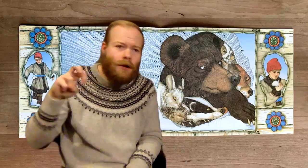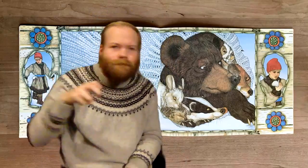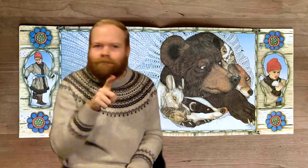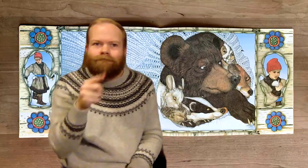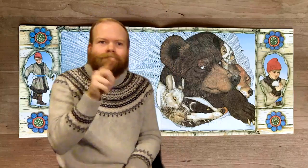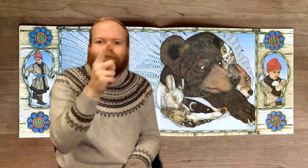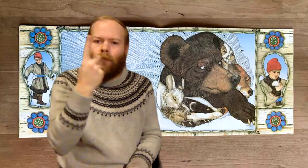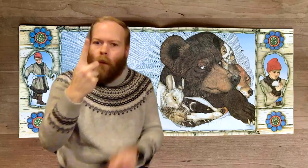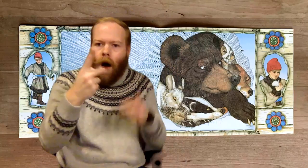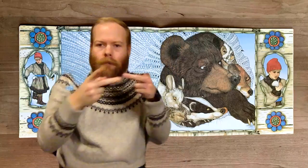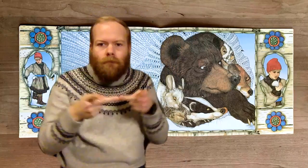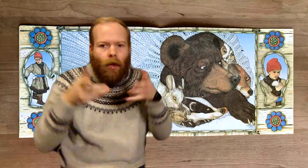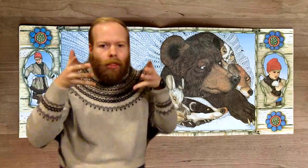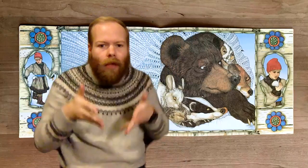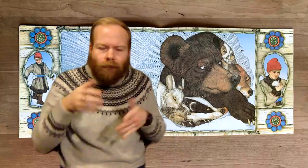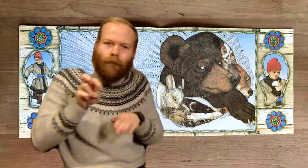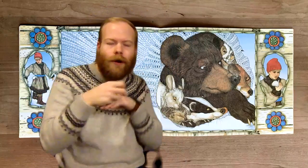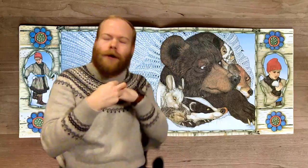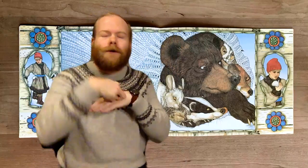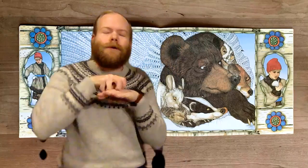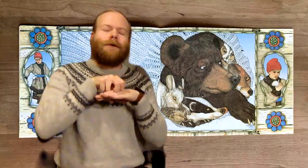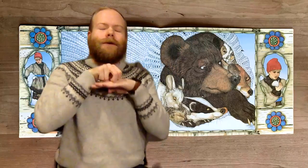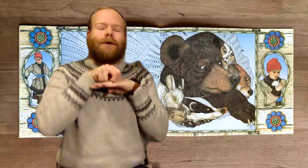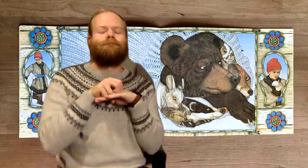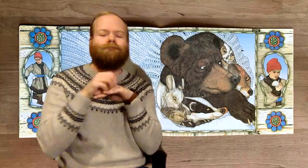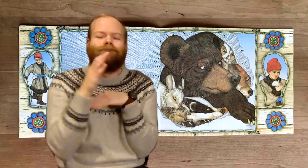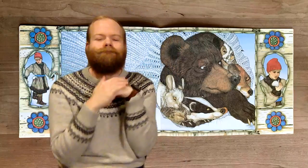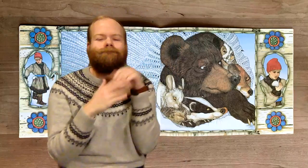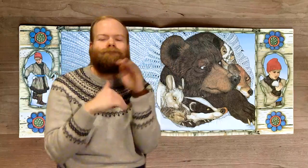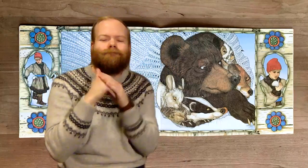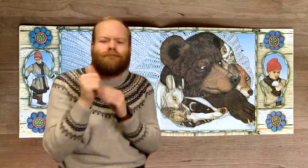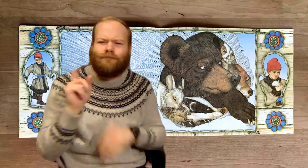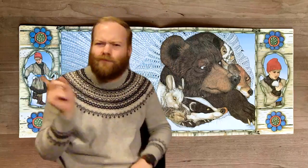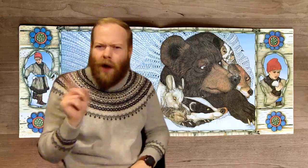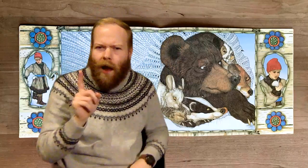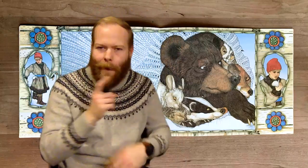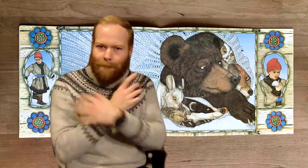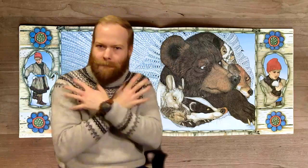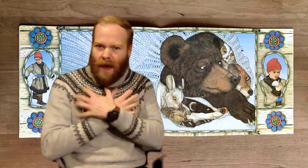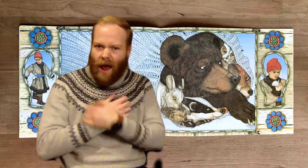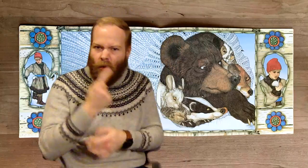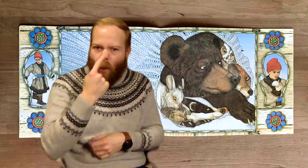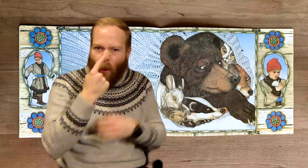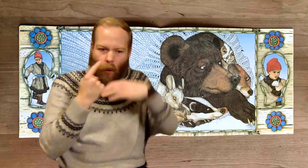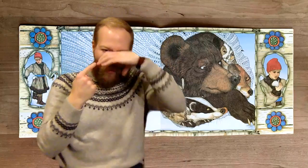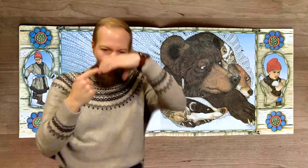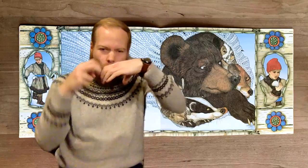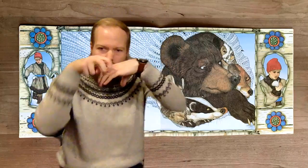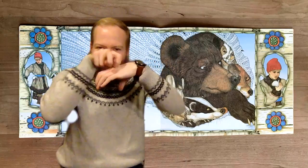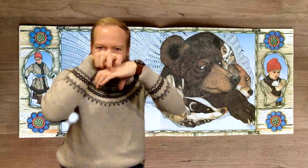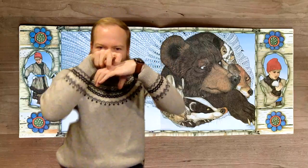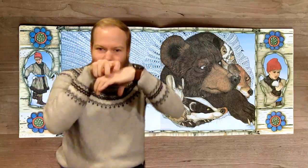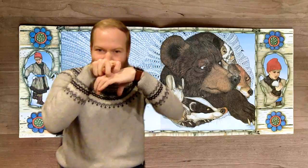She wriggled into the one space left, and made herself comfortable on top of the great bear’s nose.